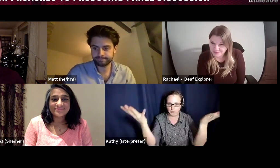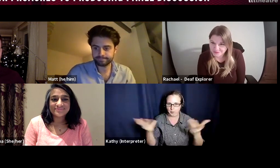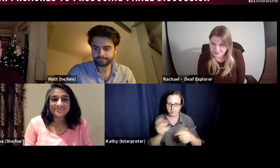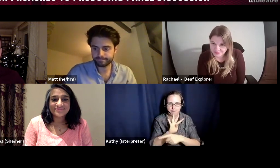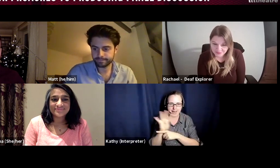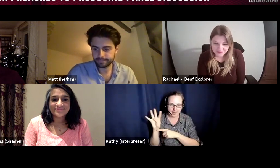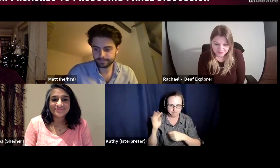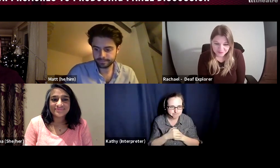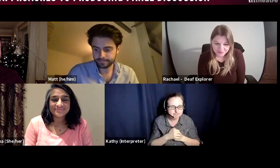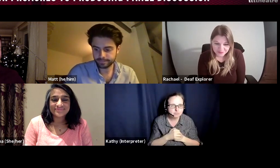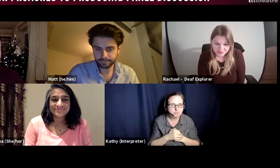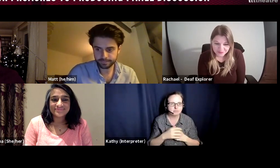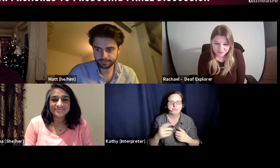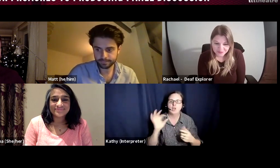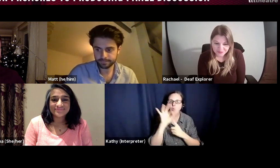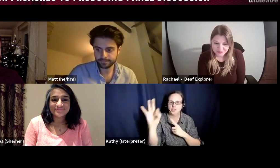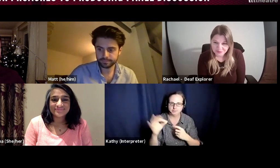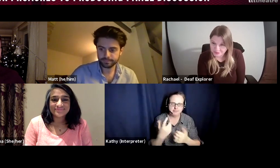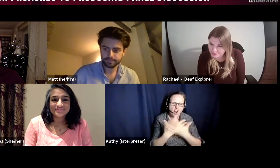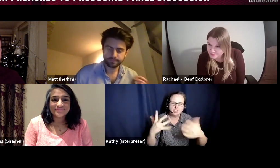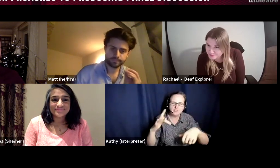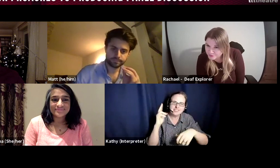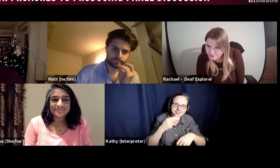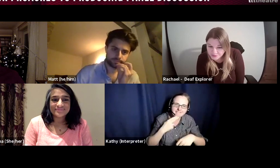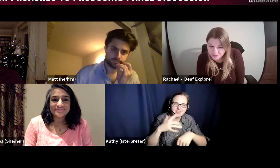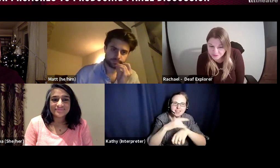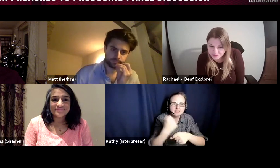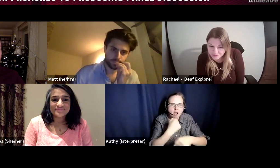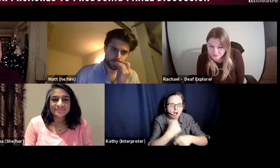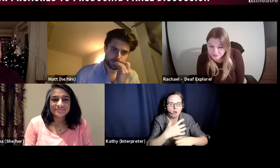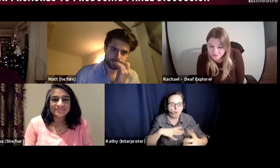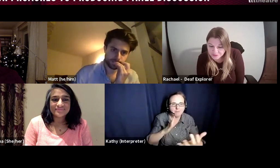to break into mainstream Theatre, but they don't have any luck finding a producer whose willing to